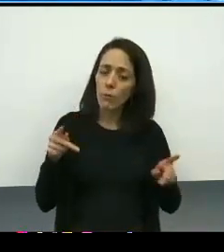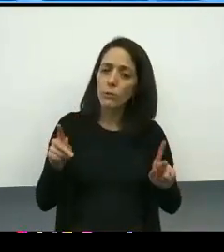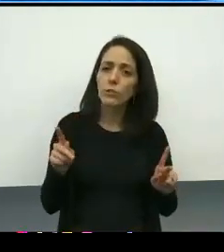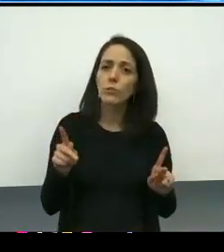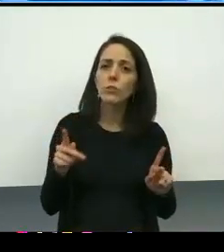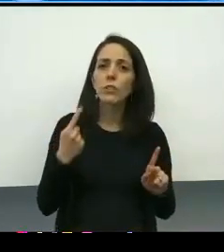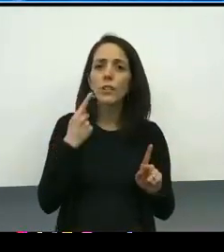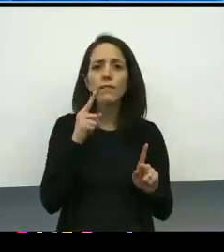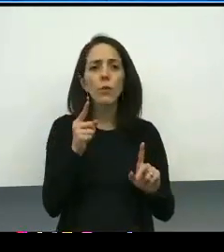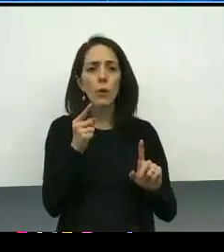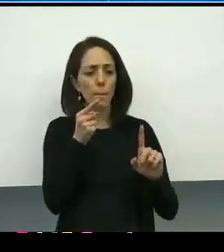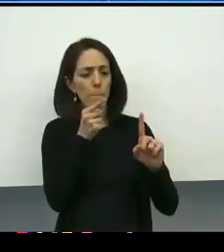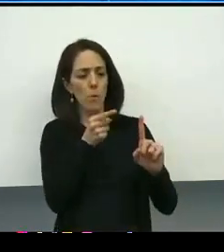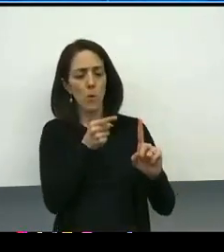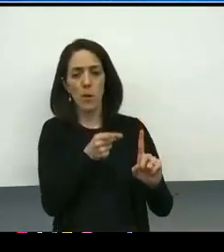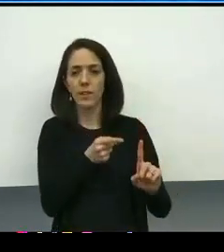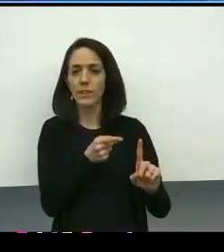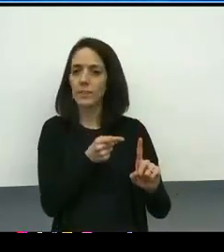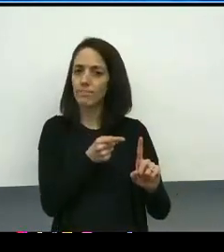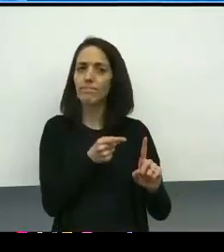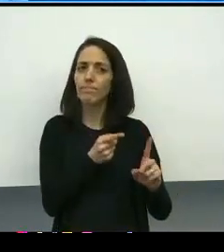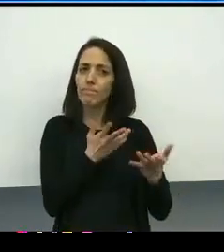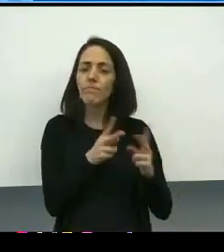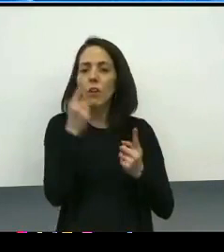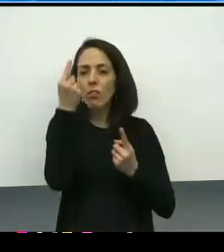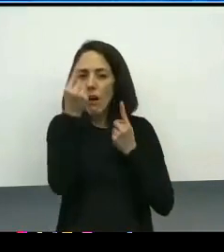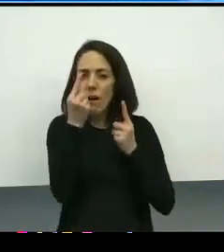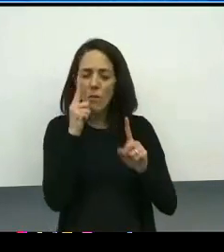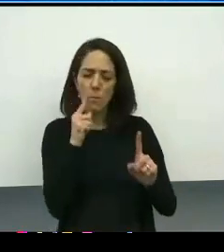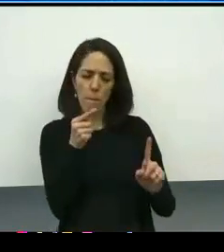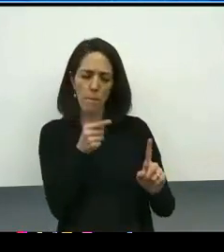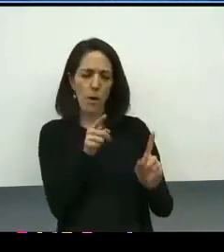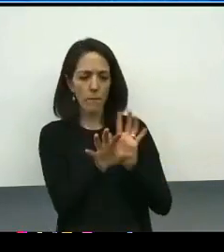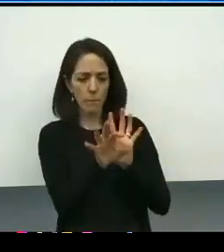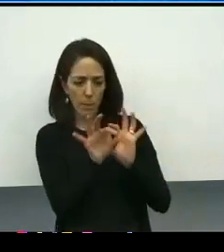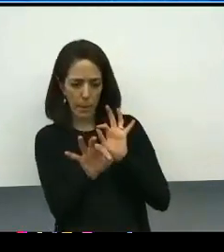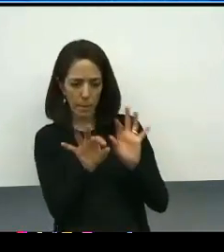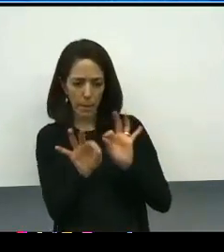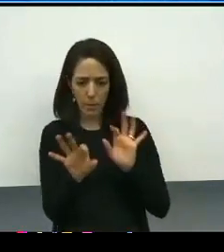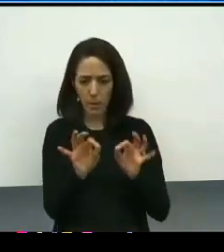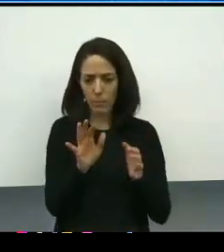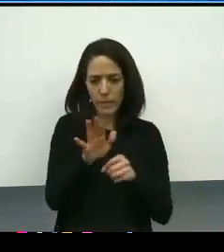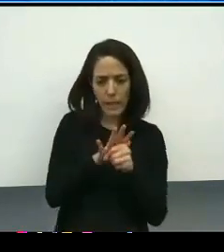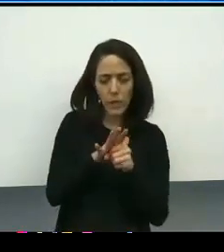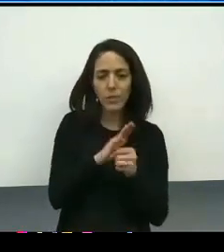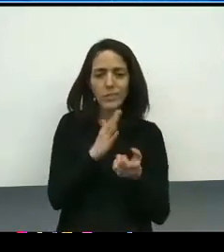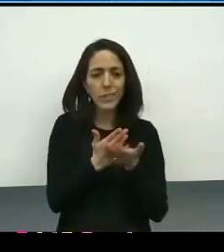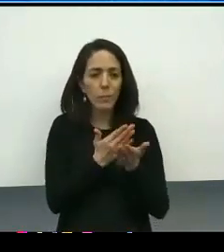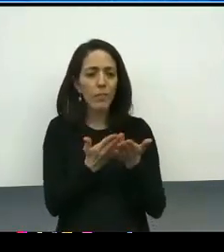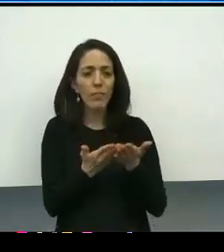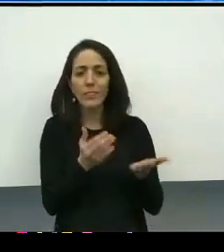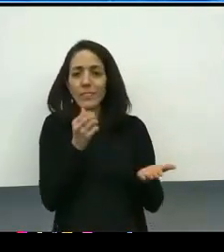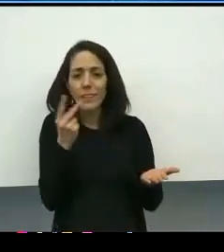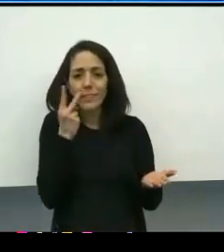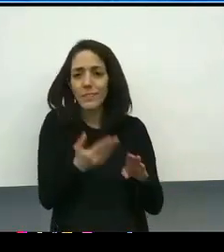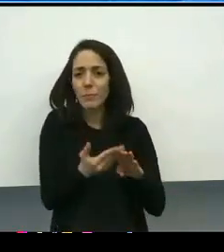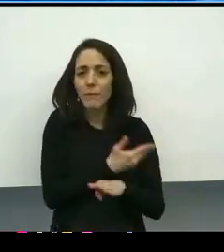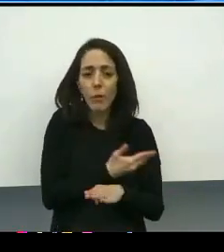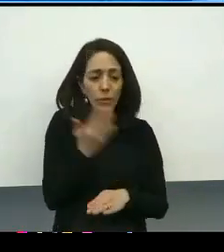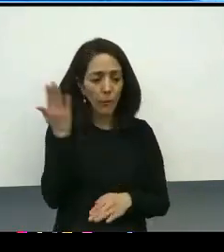to point out, but in a very thoughtful way, to call in what potentially might be blind spots, right? To have a group think and to say, well, have we thought about that?